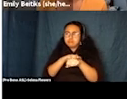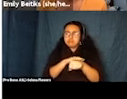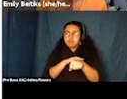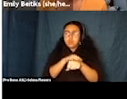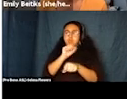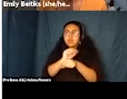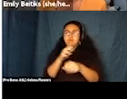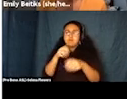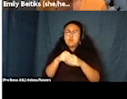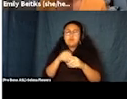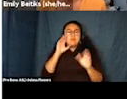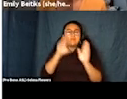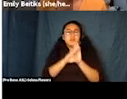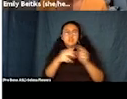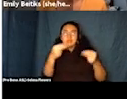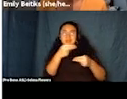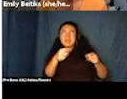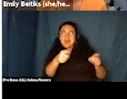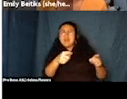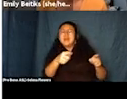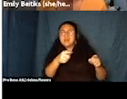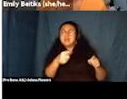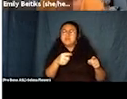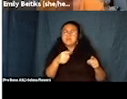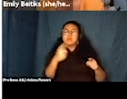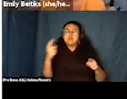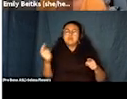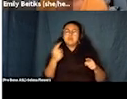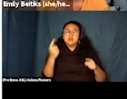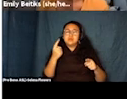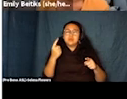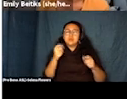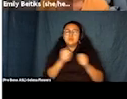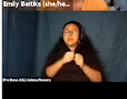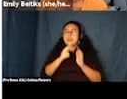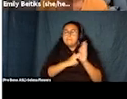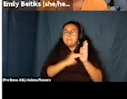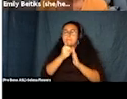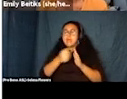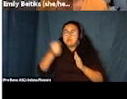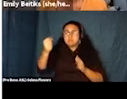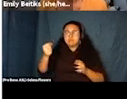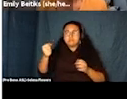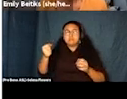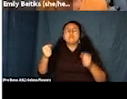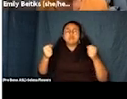I have an image on the slide right now that's -- somebody with a paint brush and a pencil in their hands are just covered in paint.